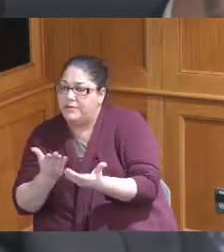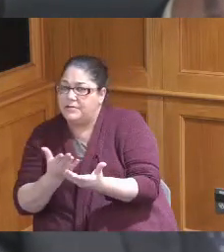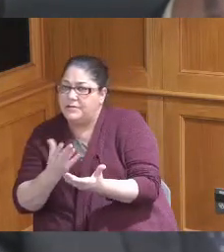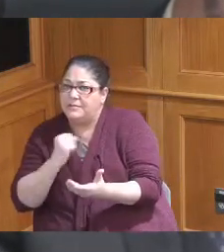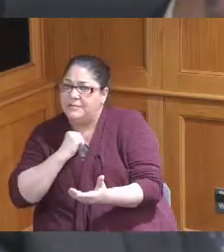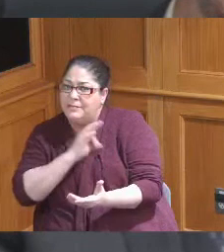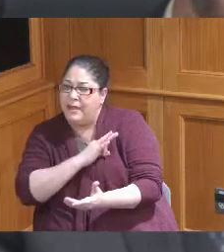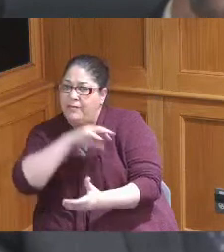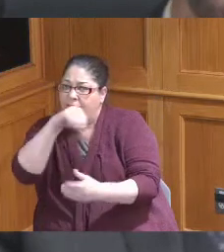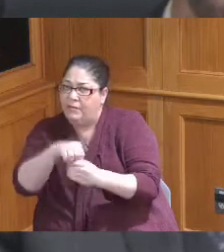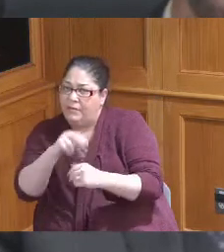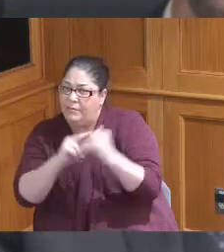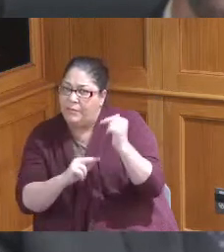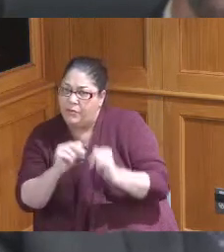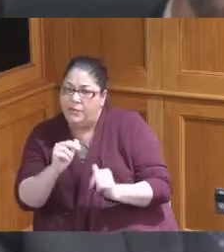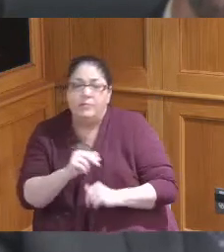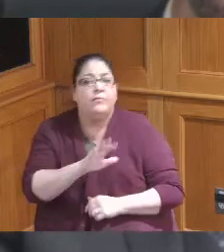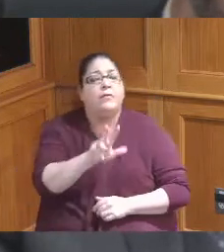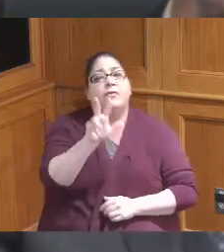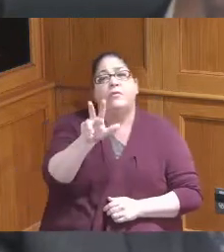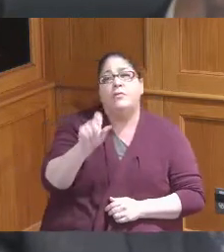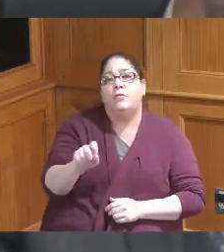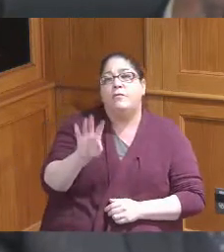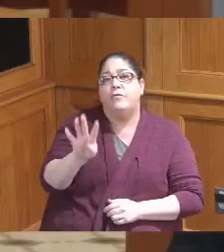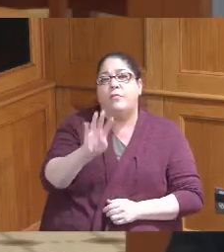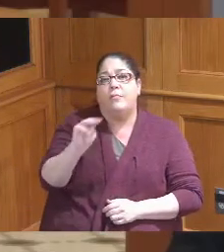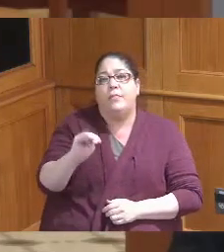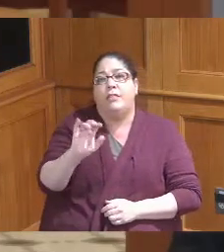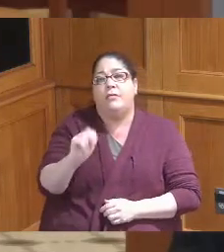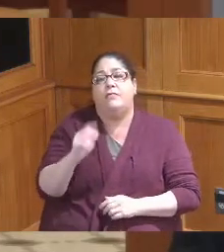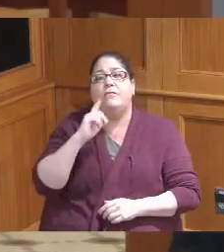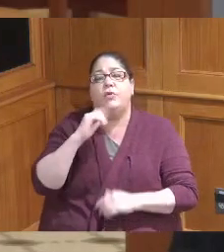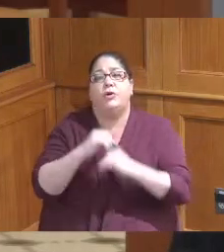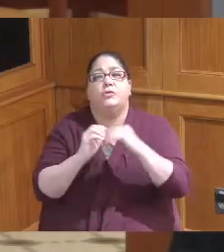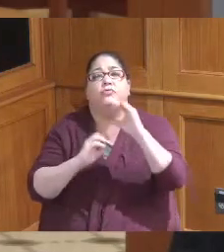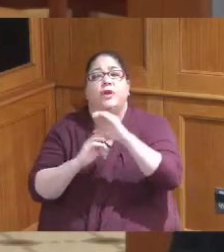that established right right so the 3.4 million would be for construction of affordable units